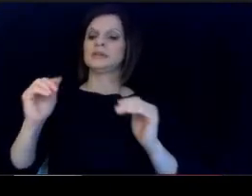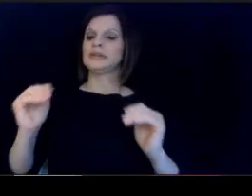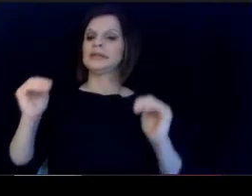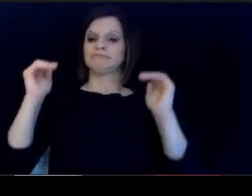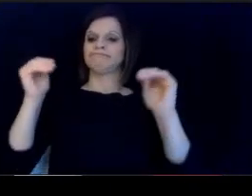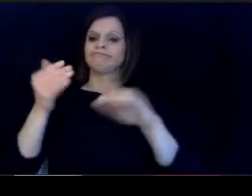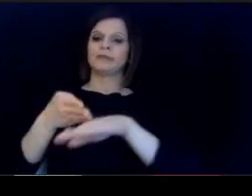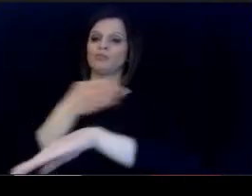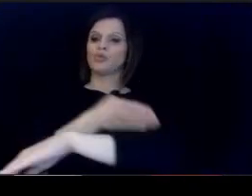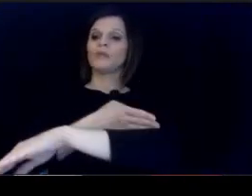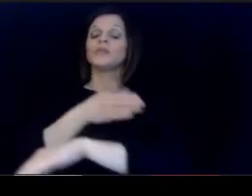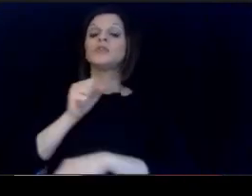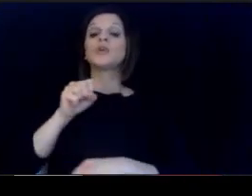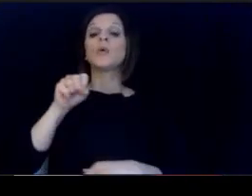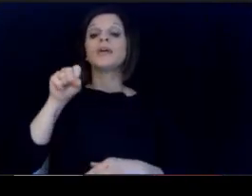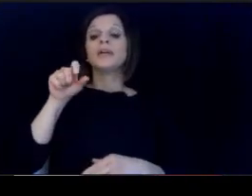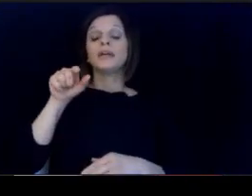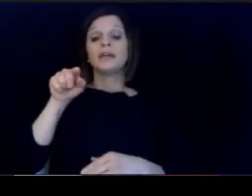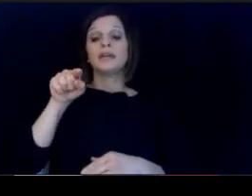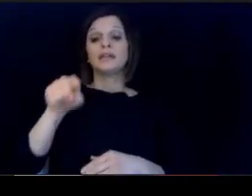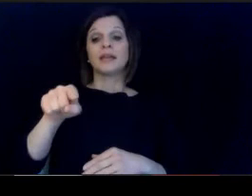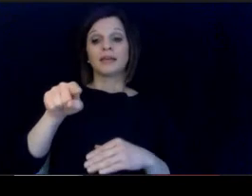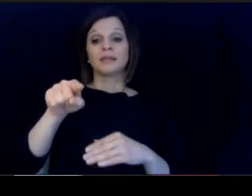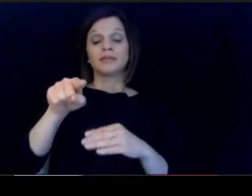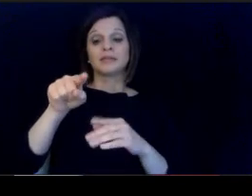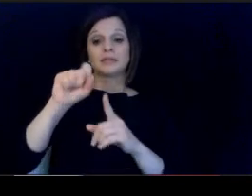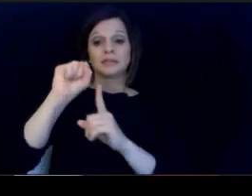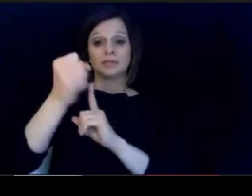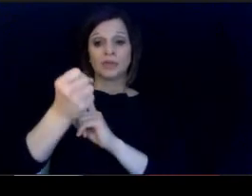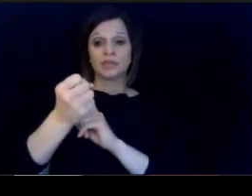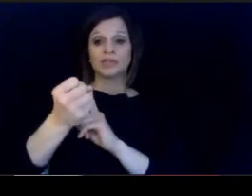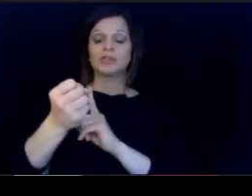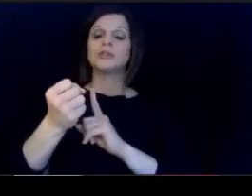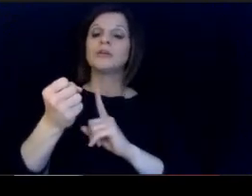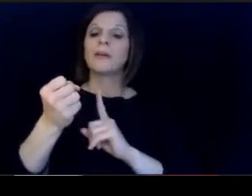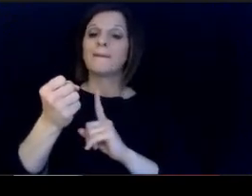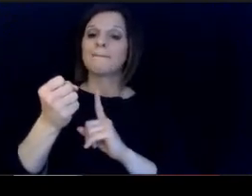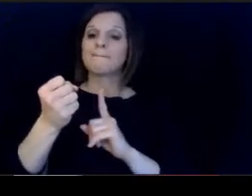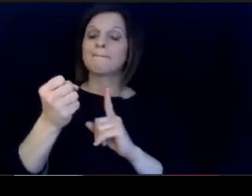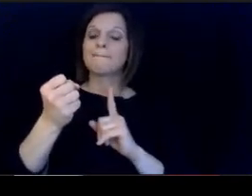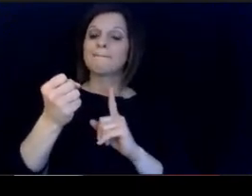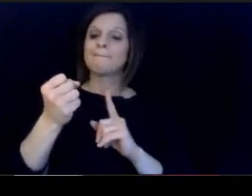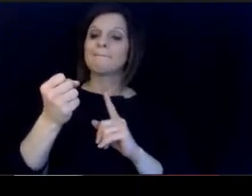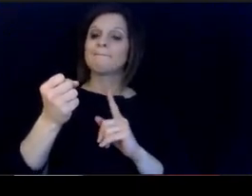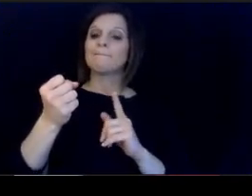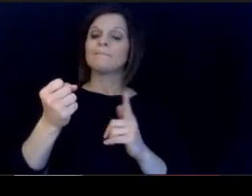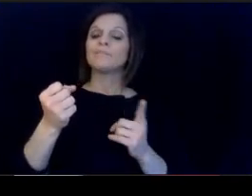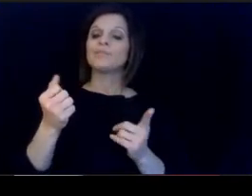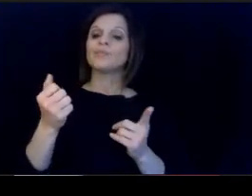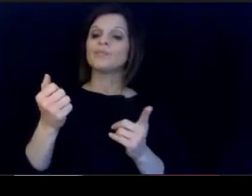In this instance, we're also going to. leverage to a far greater extent the.